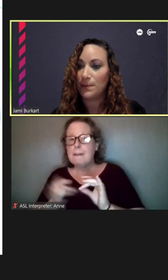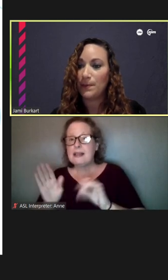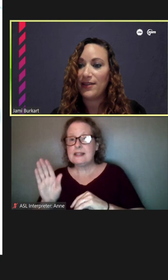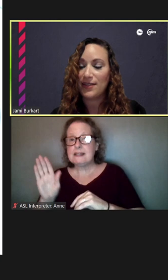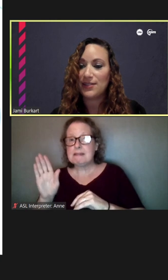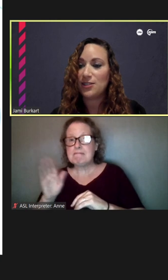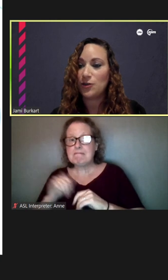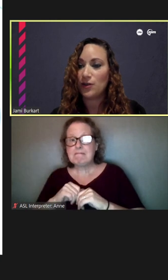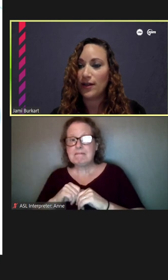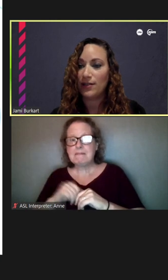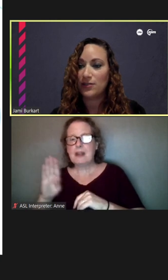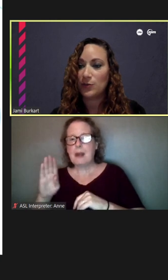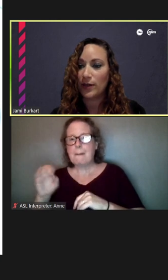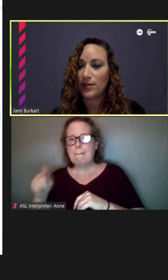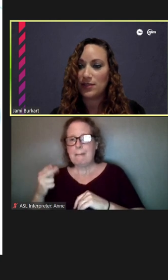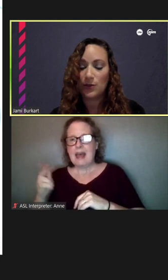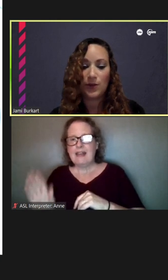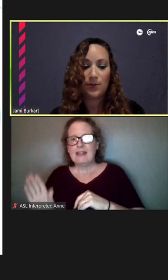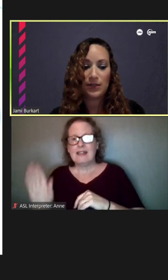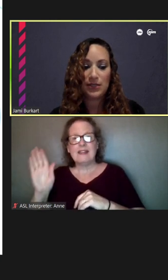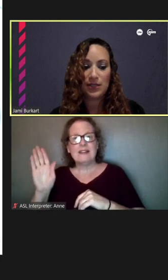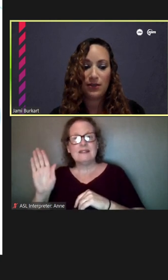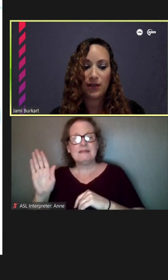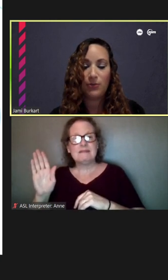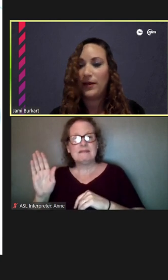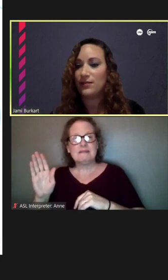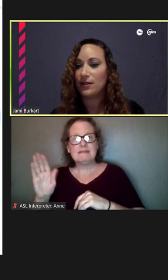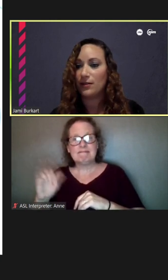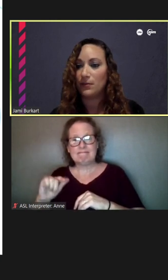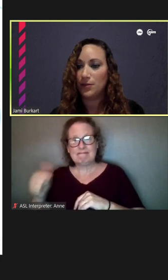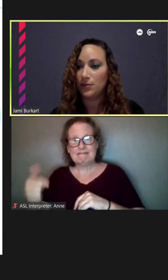Beth, I see your hand is raised. Can we please allow Beth to unmute?